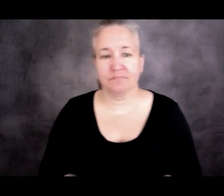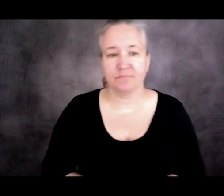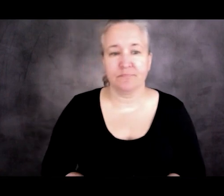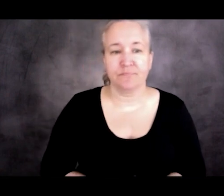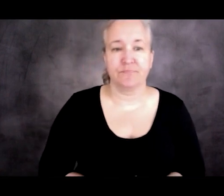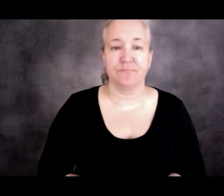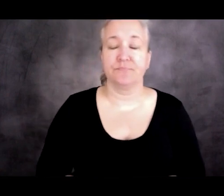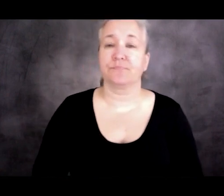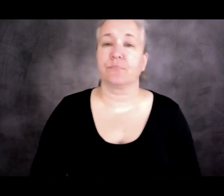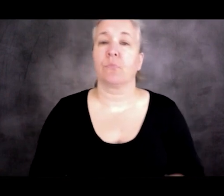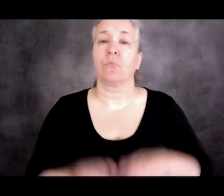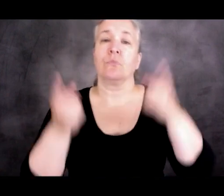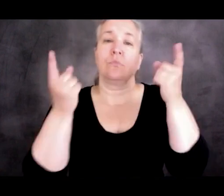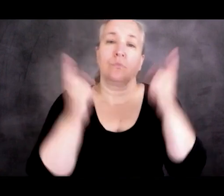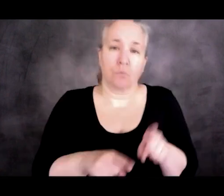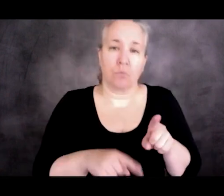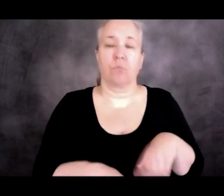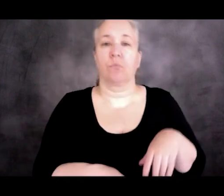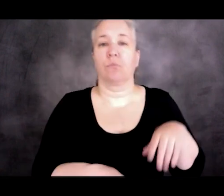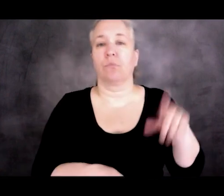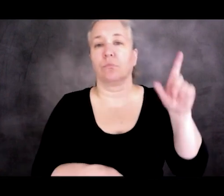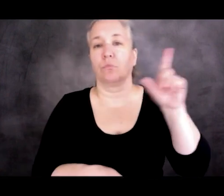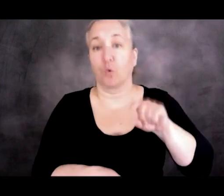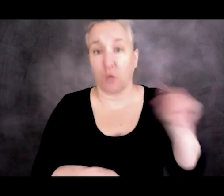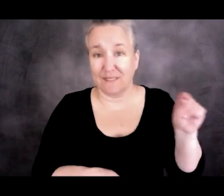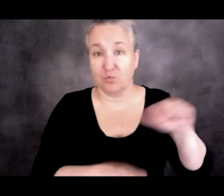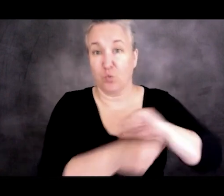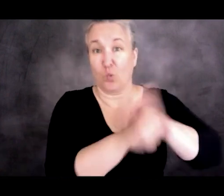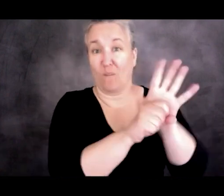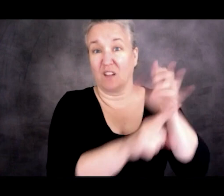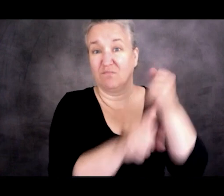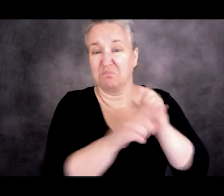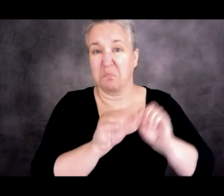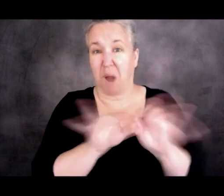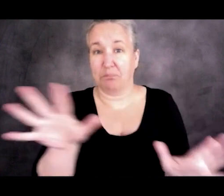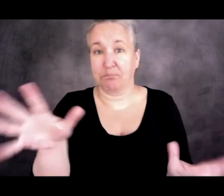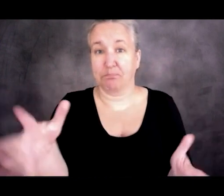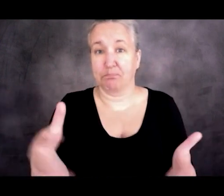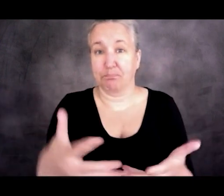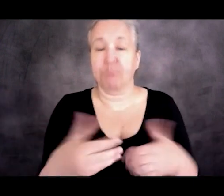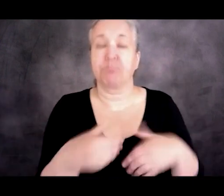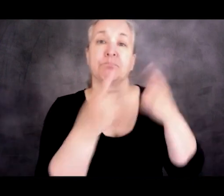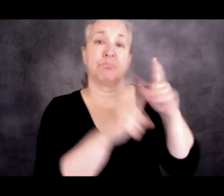When COVID hit in 2020, the Trump administration,